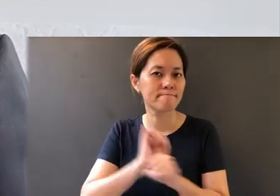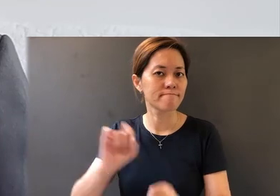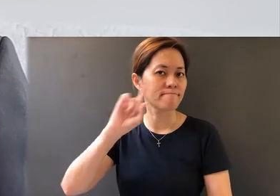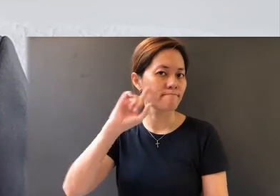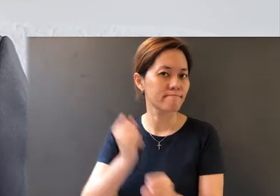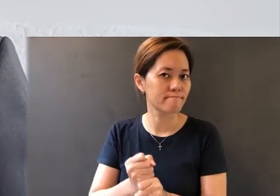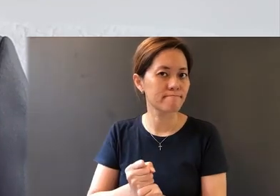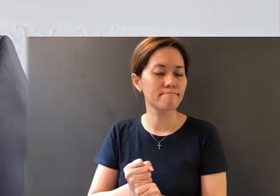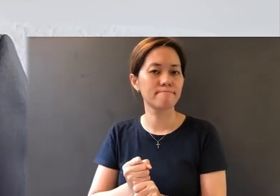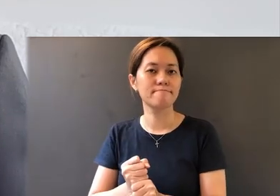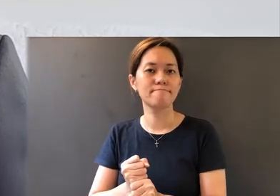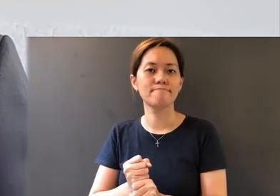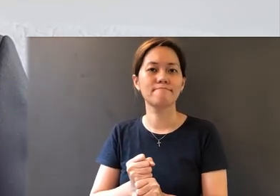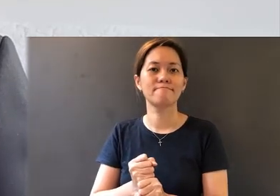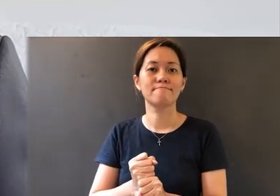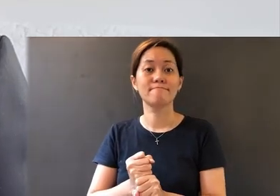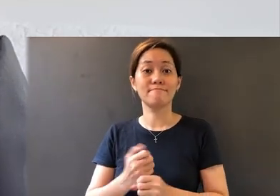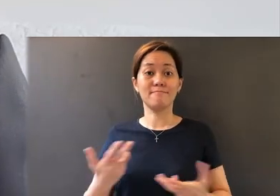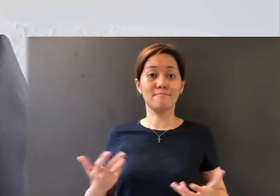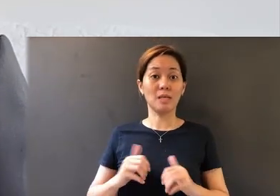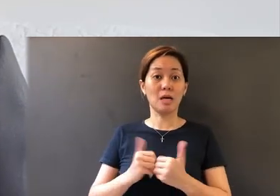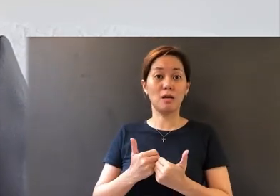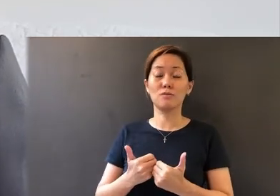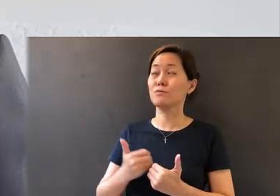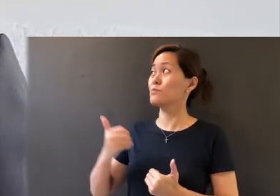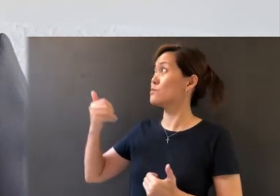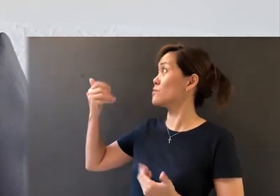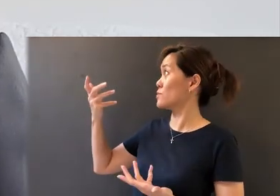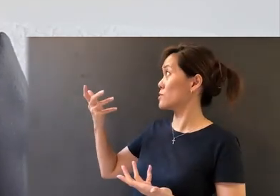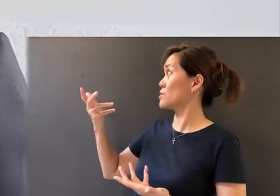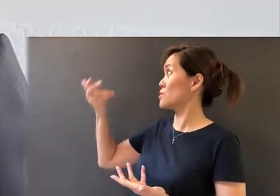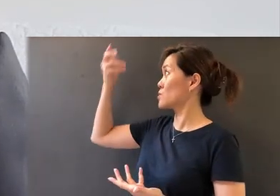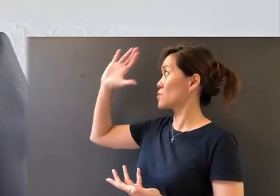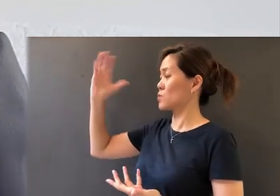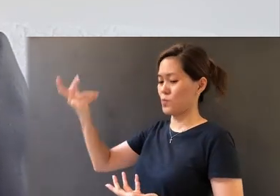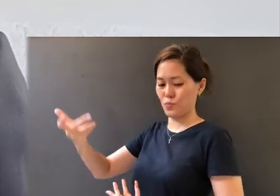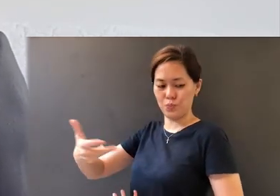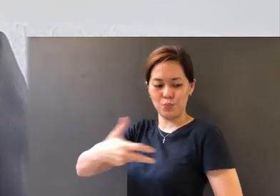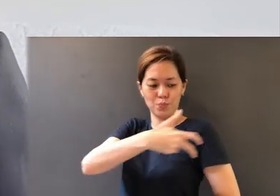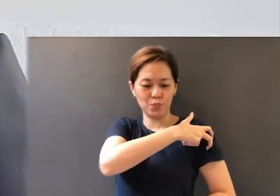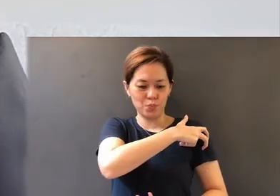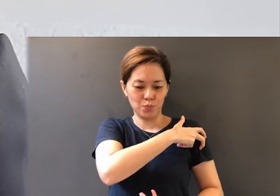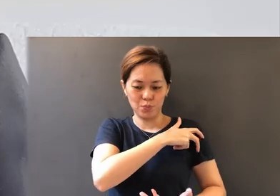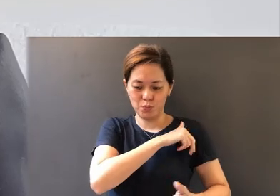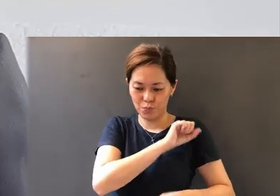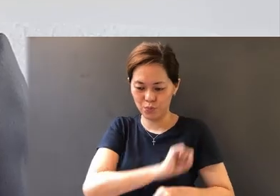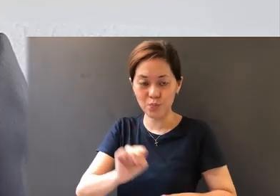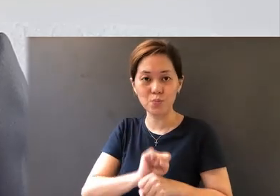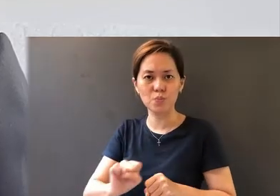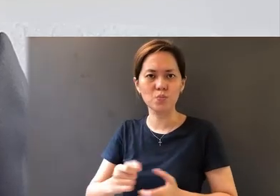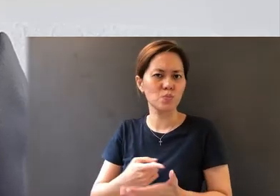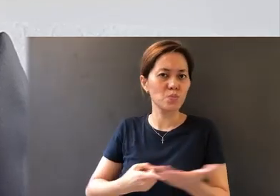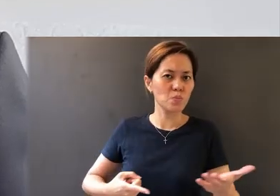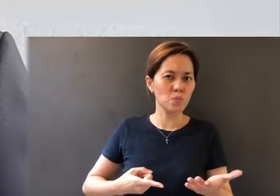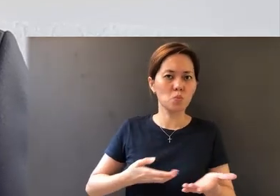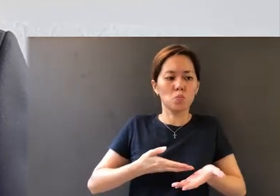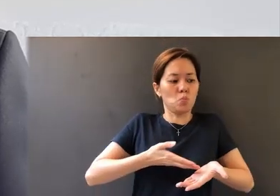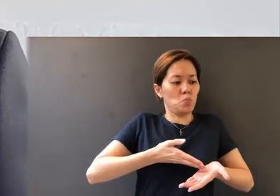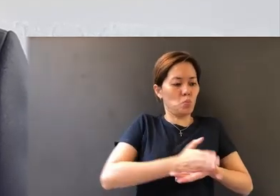that comes from the enablement of God - righteousness.